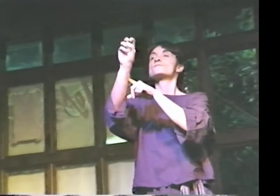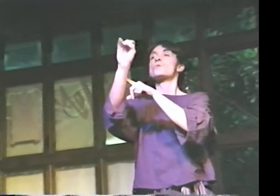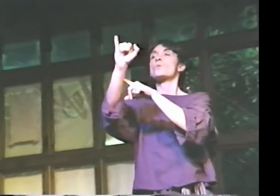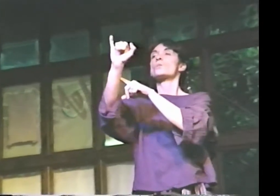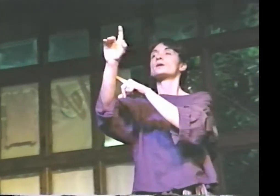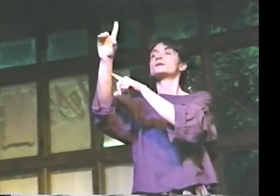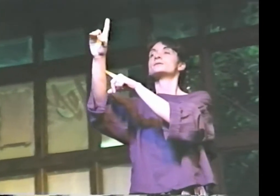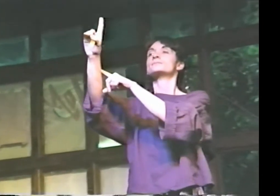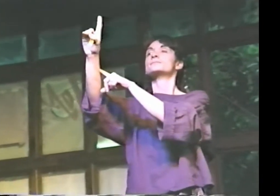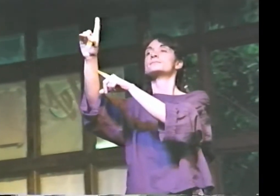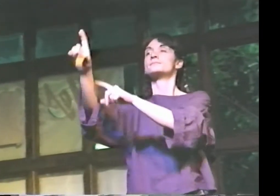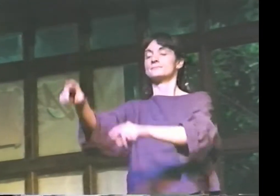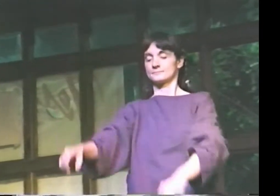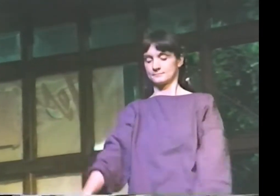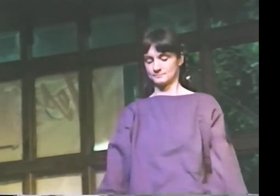"THE VOID."